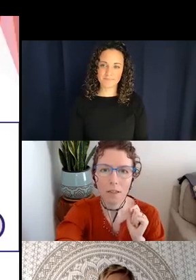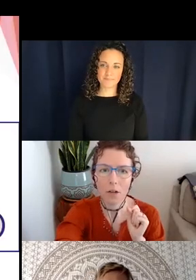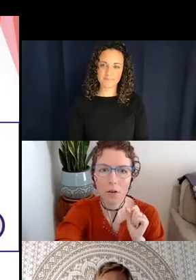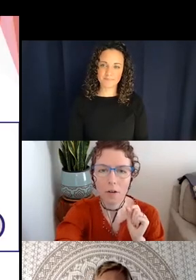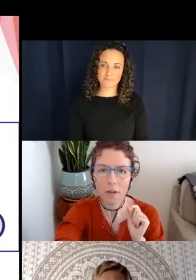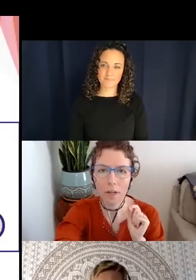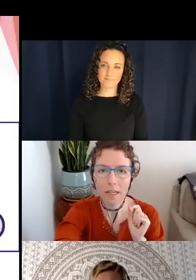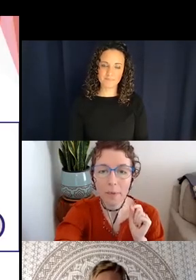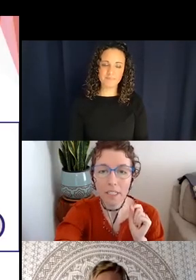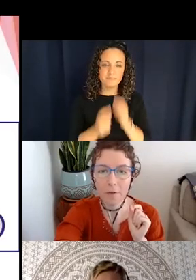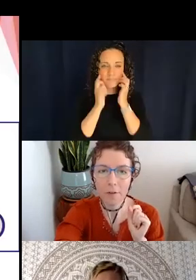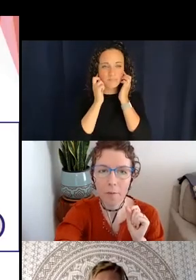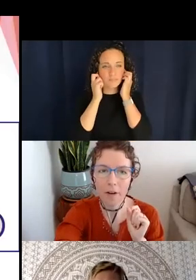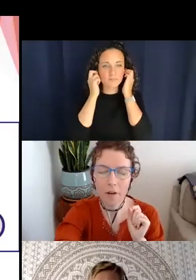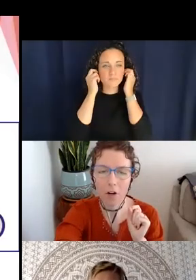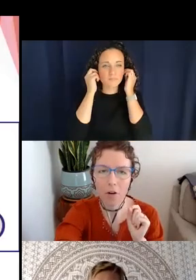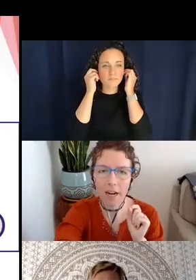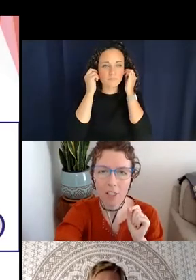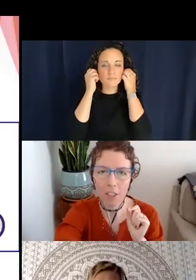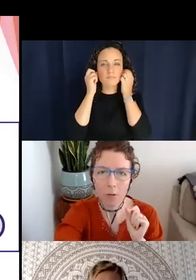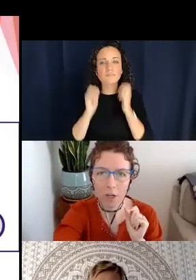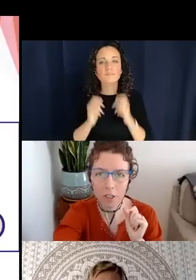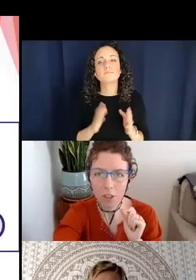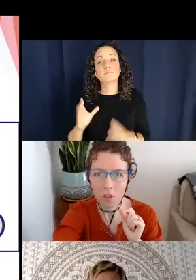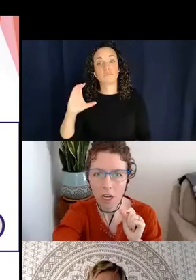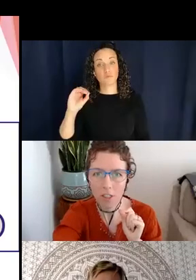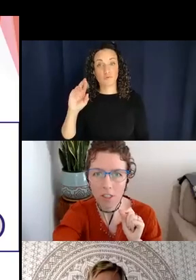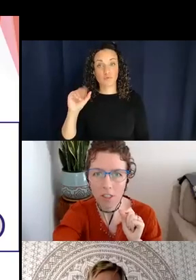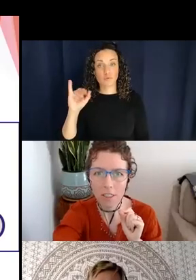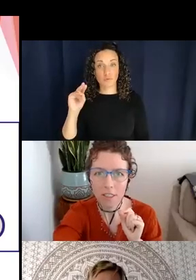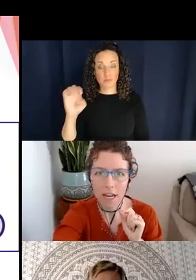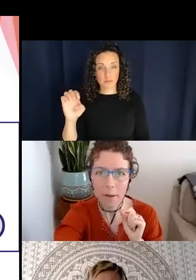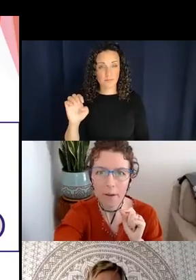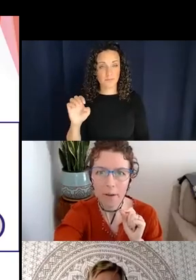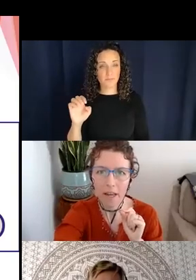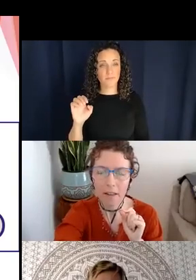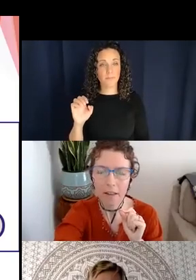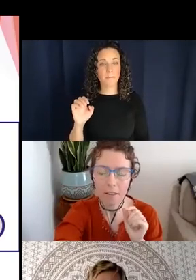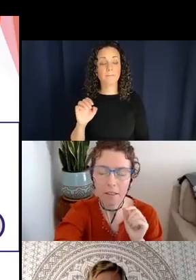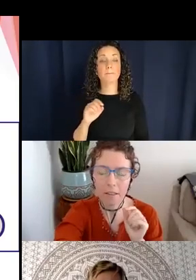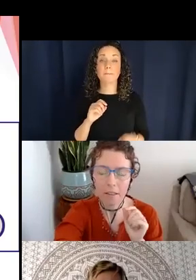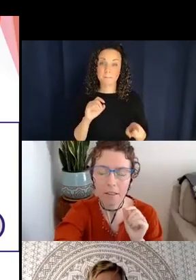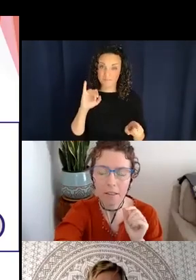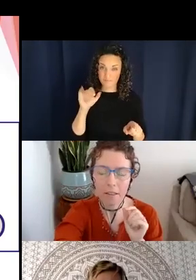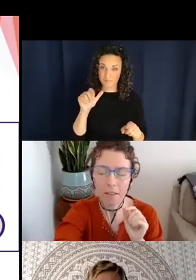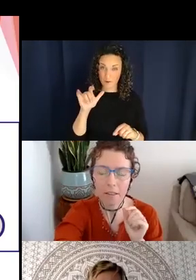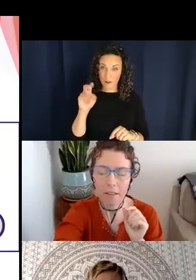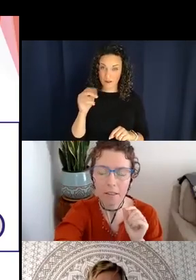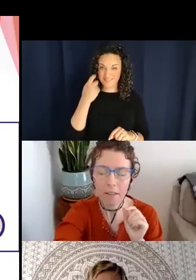So a little bit different from Navajo actually. Whereas Jalon just described that the stems